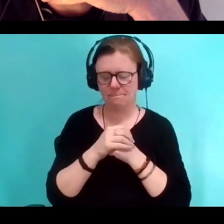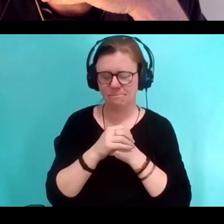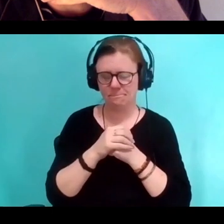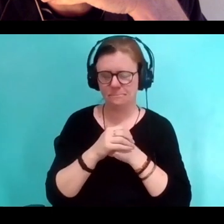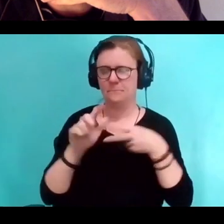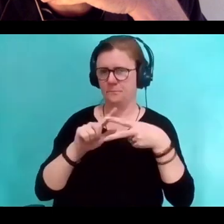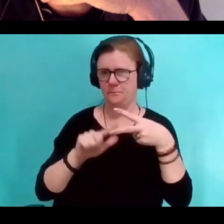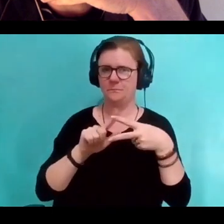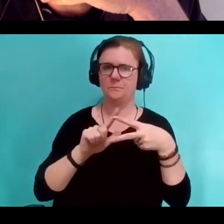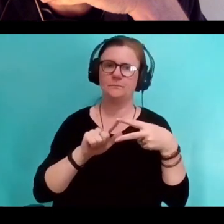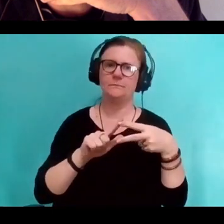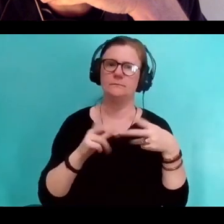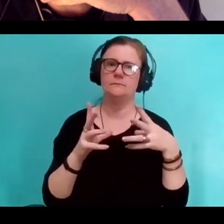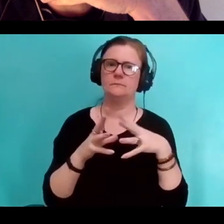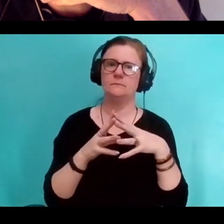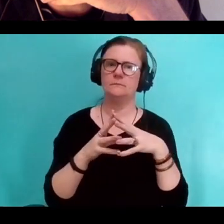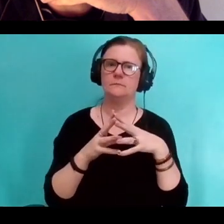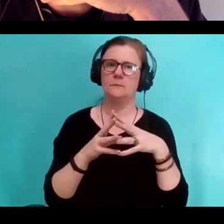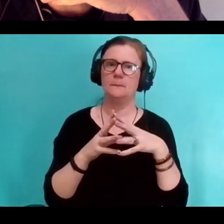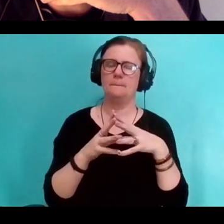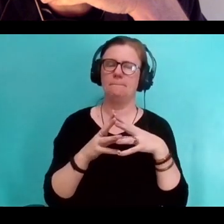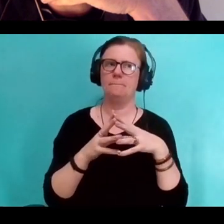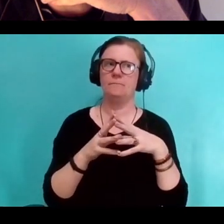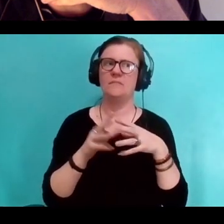one is to think about disability language,